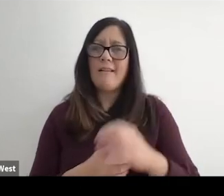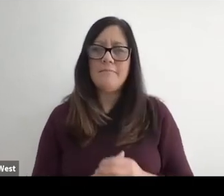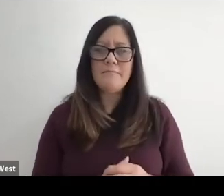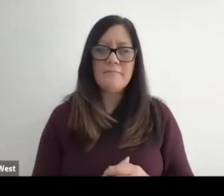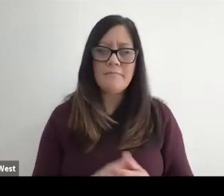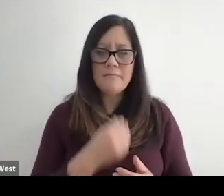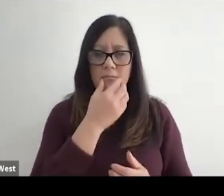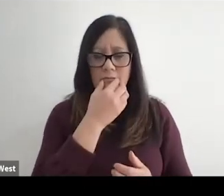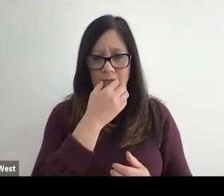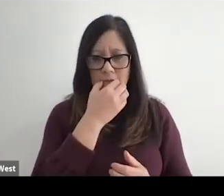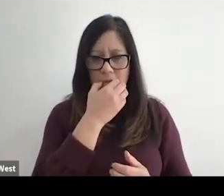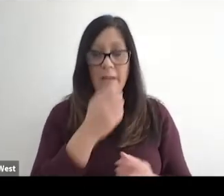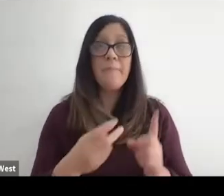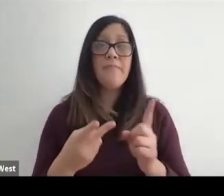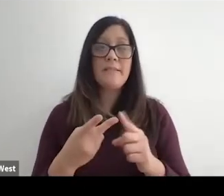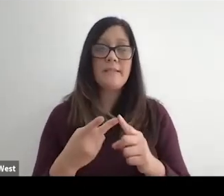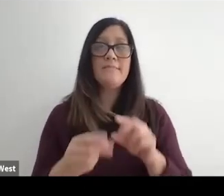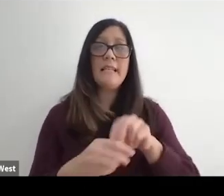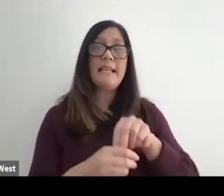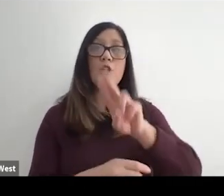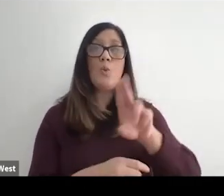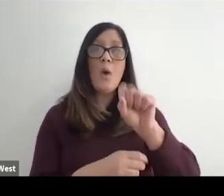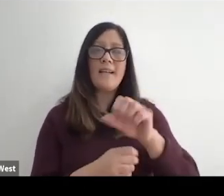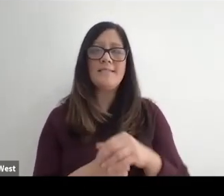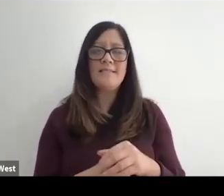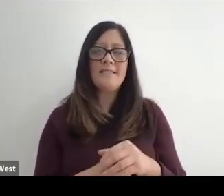in their in their event structure. Secondly, in the United States we